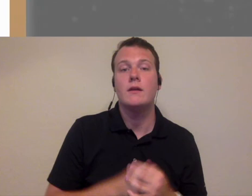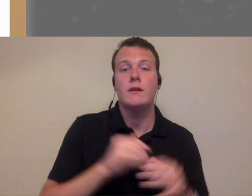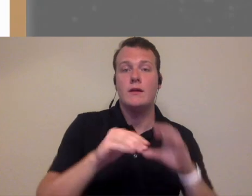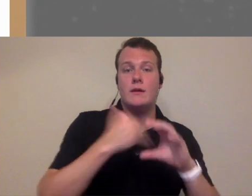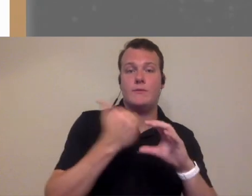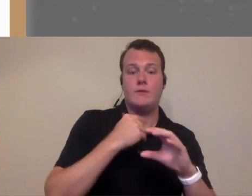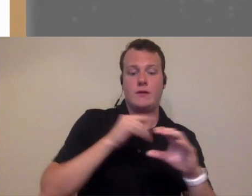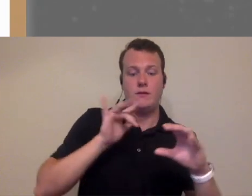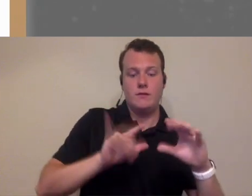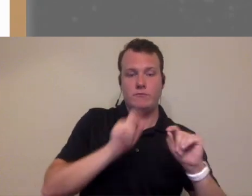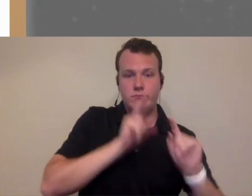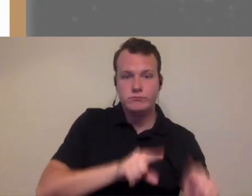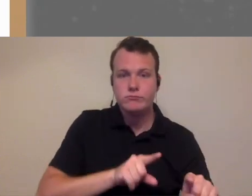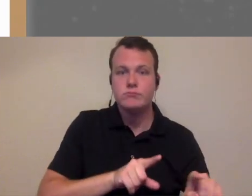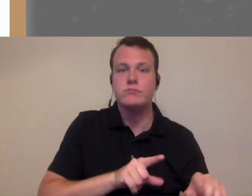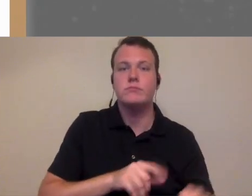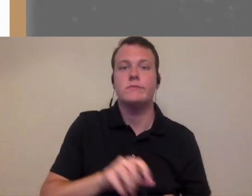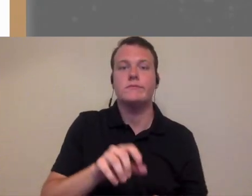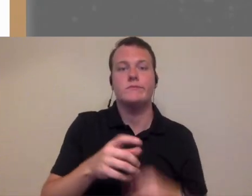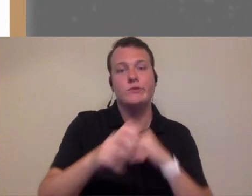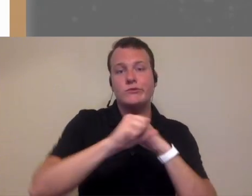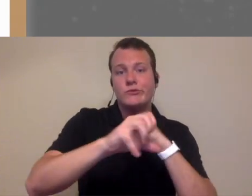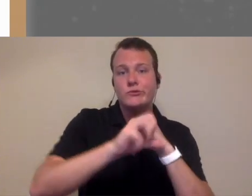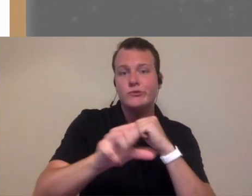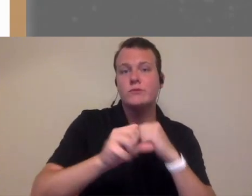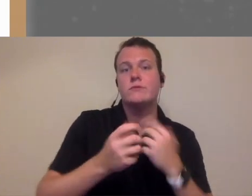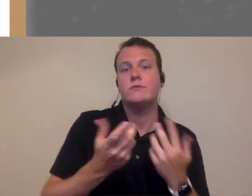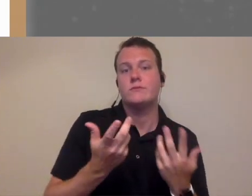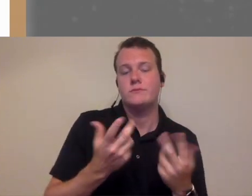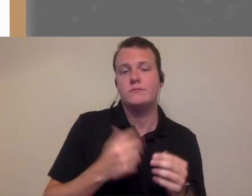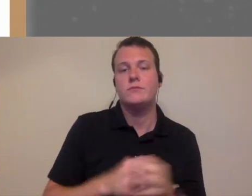the direct patient emails we click a link right social media ads or through